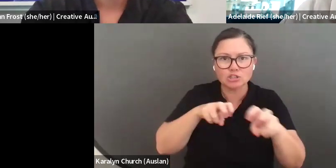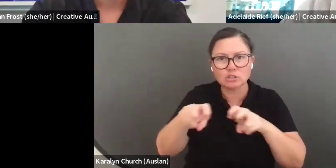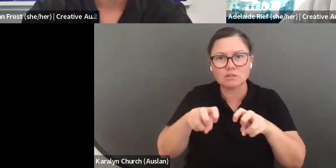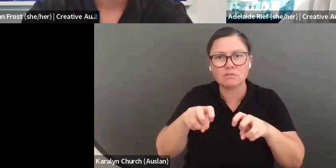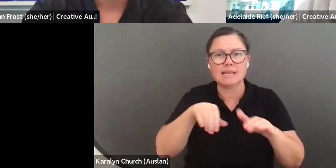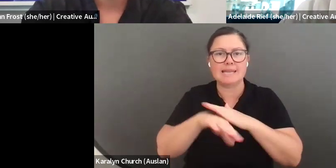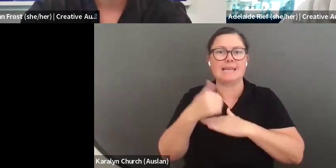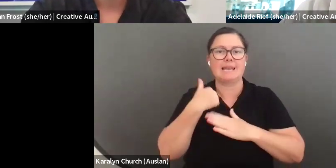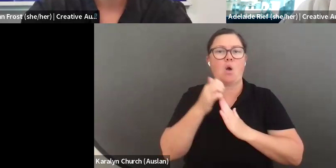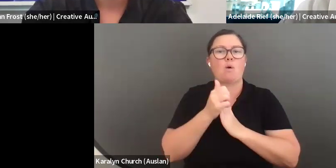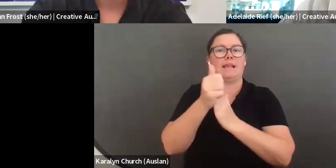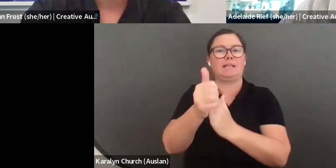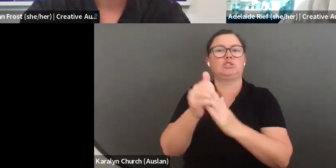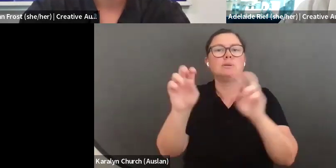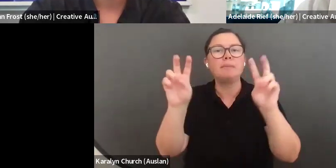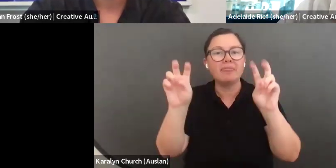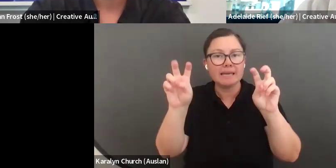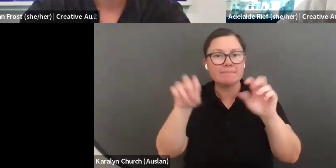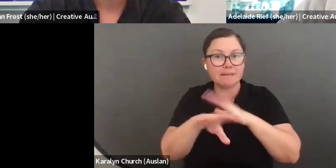Exploring how you might take action in the realm